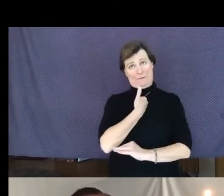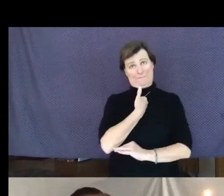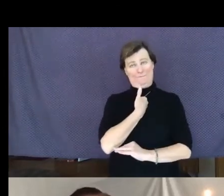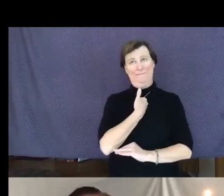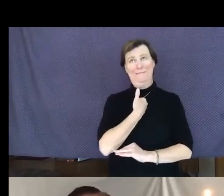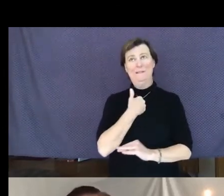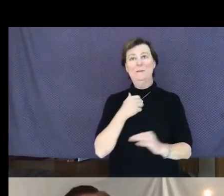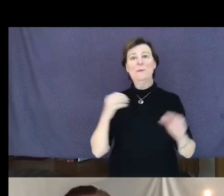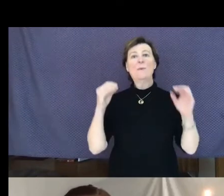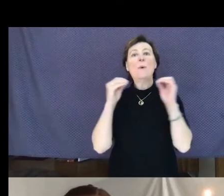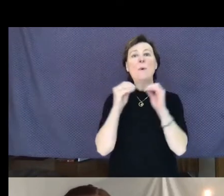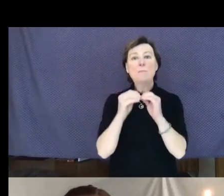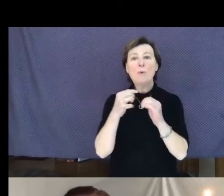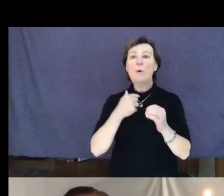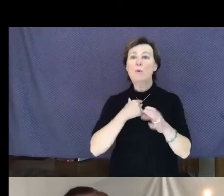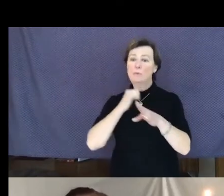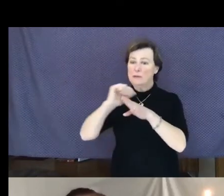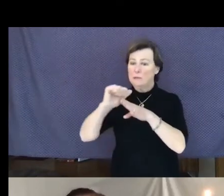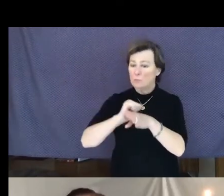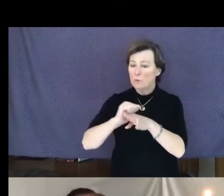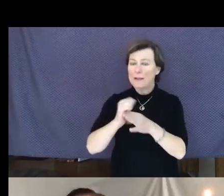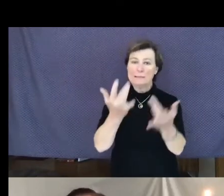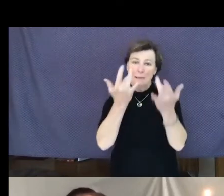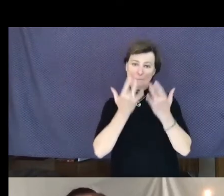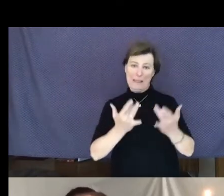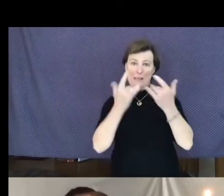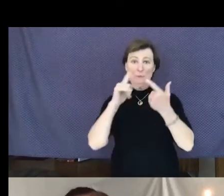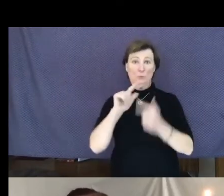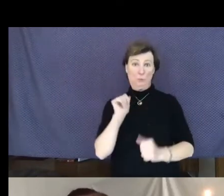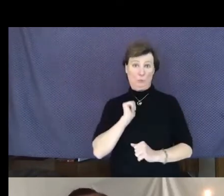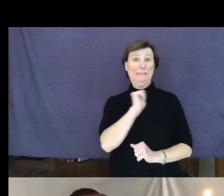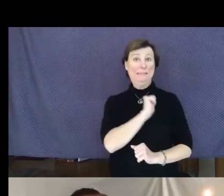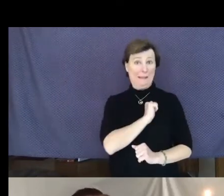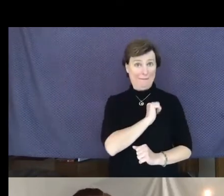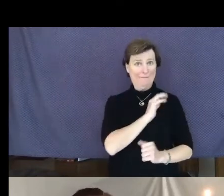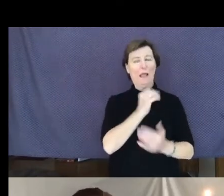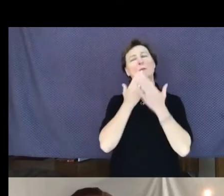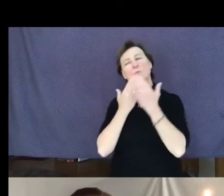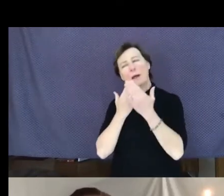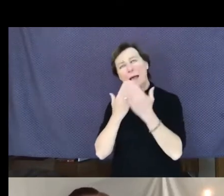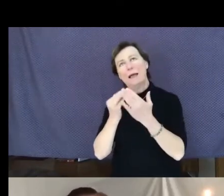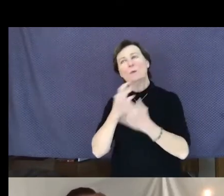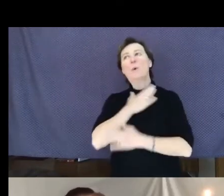towards ourselves and gratitude or appreciation for who